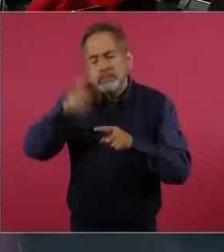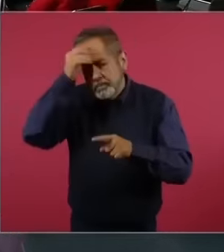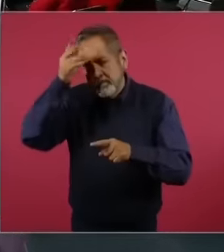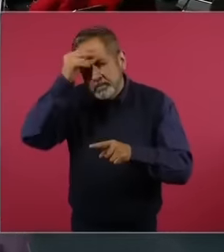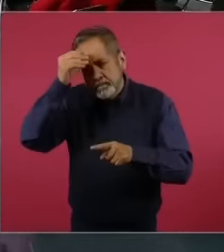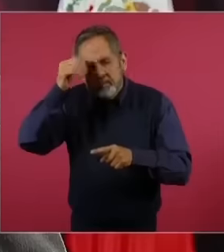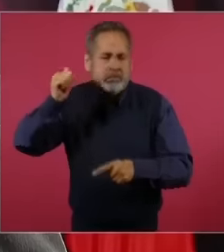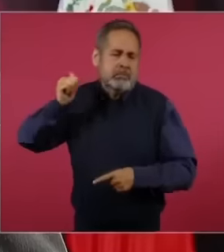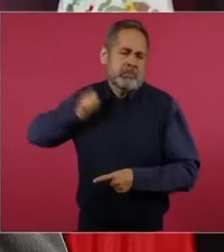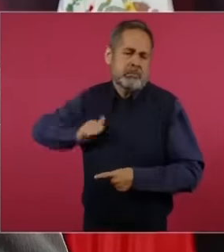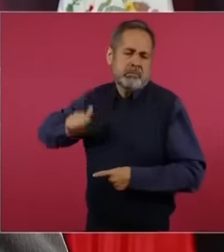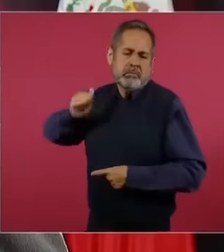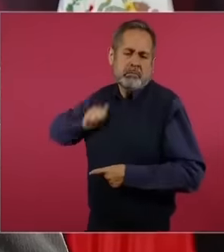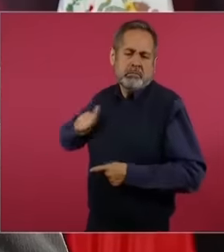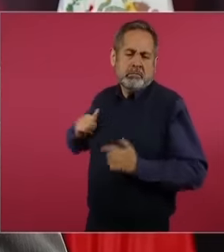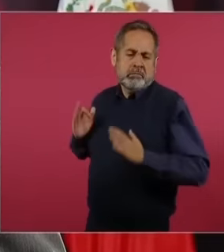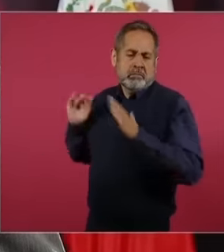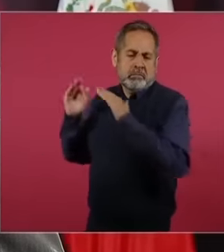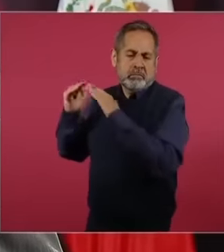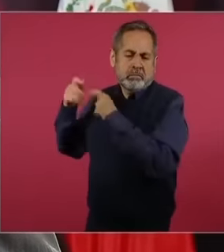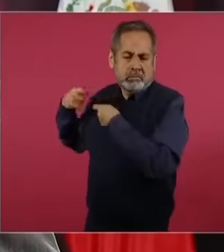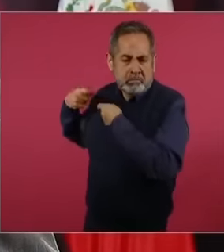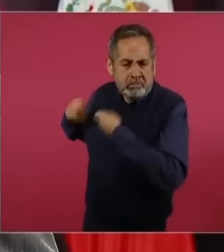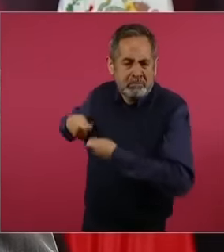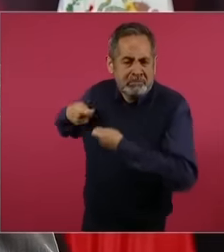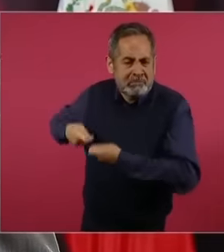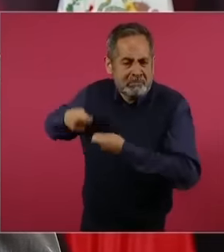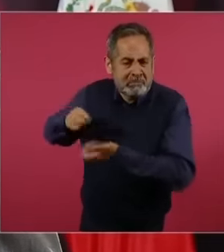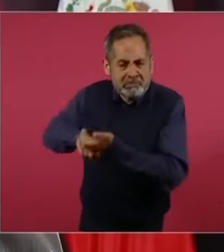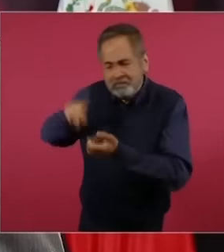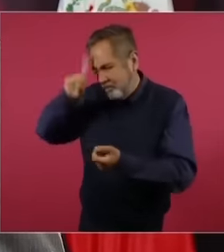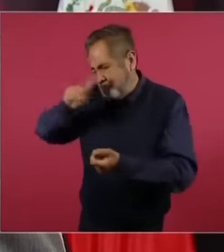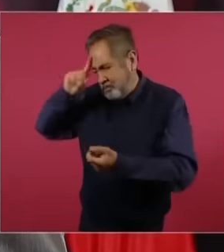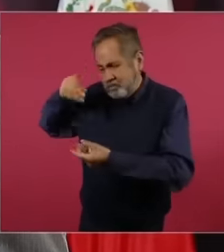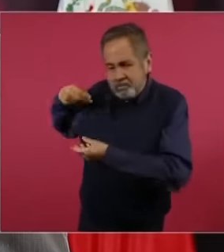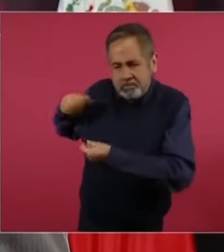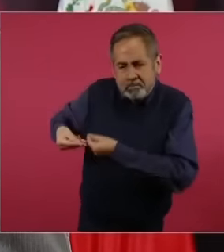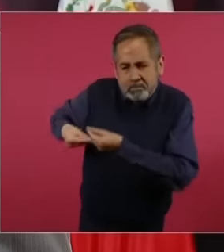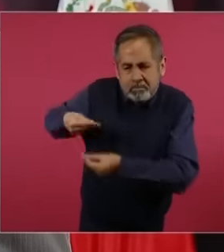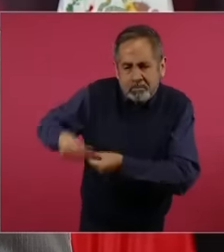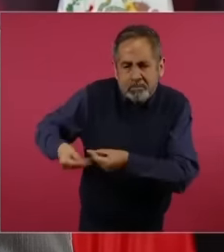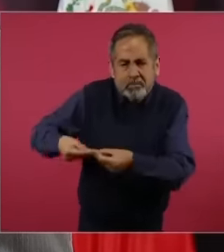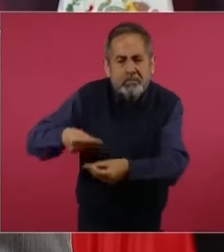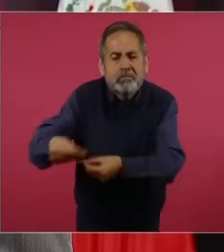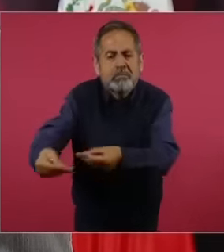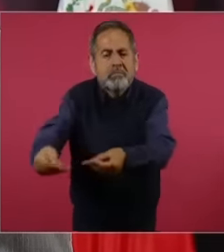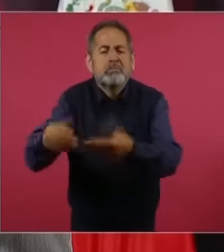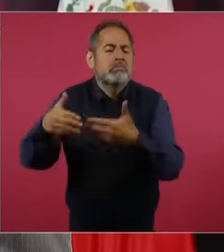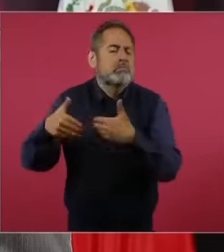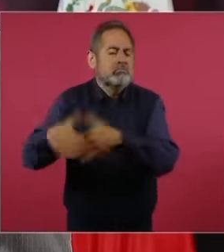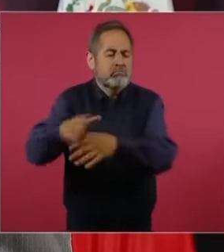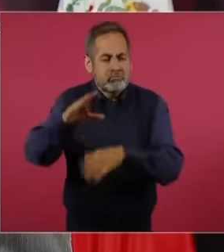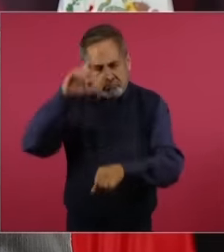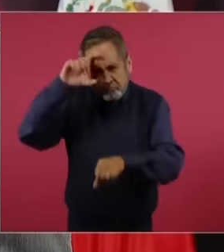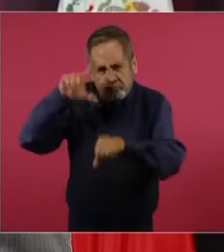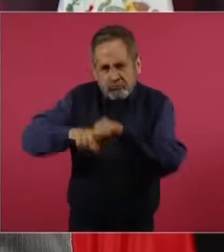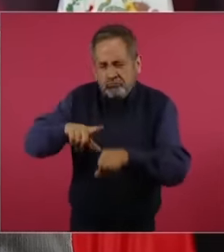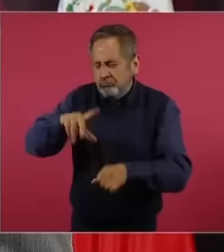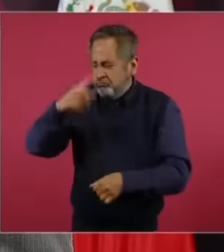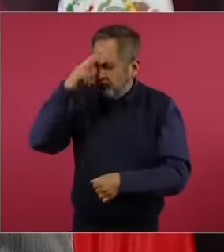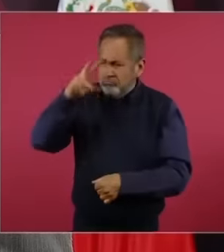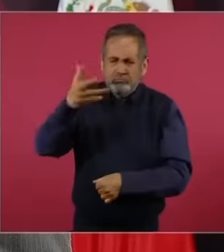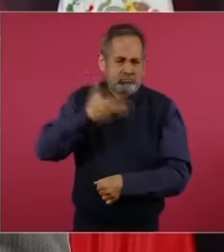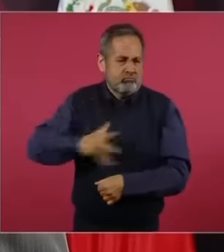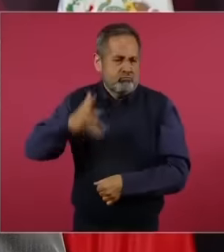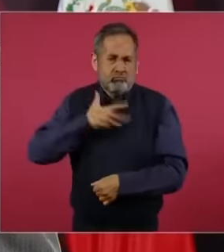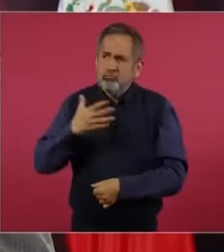pre-Hispanic Mexico, the cultural greatness of Mexico, that